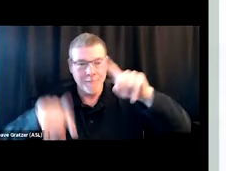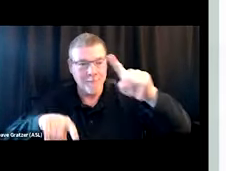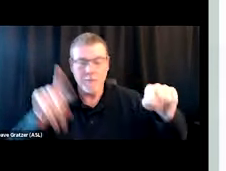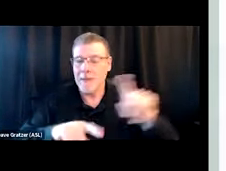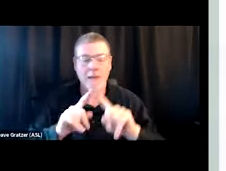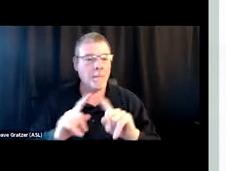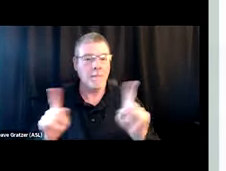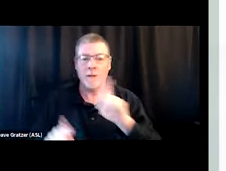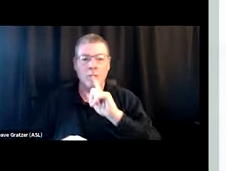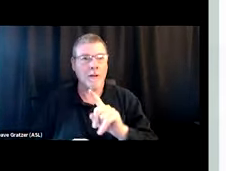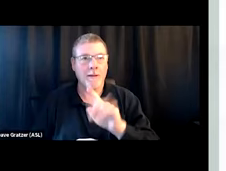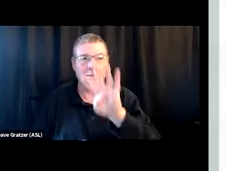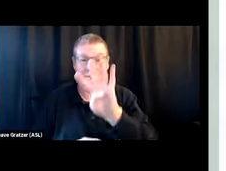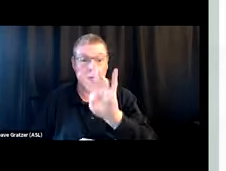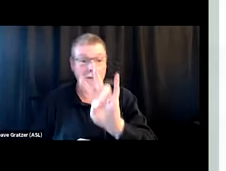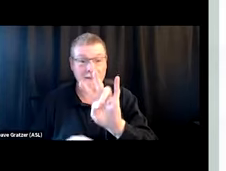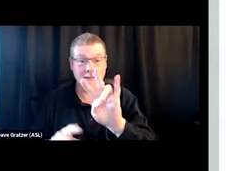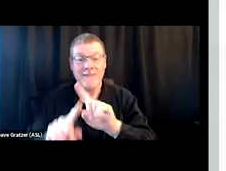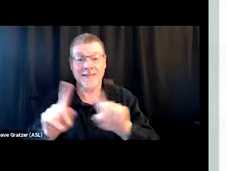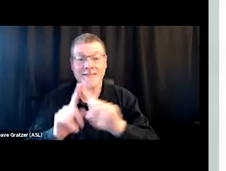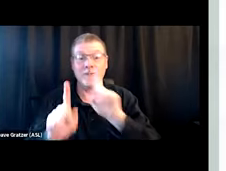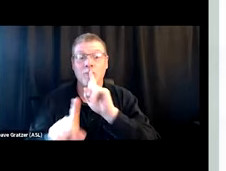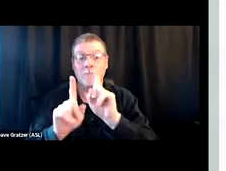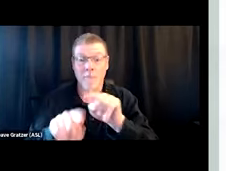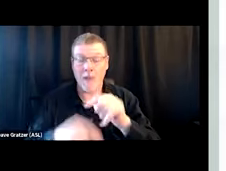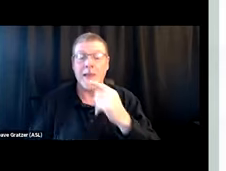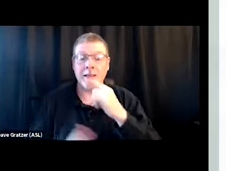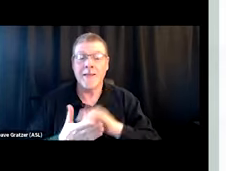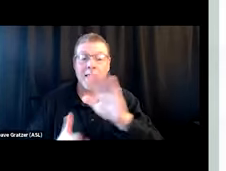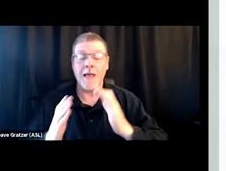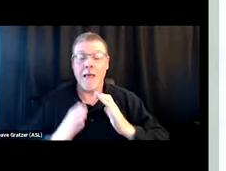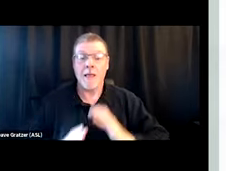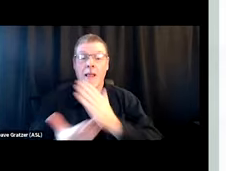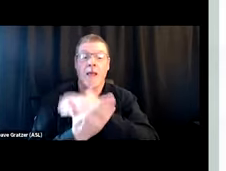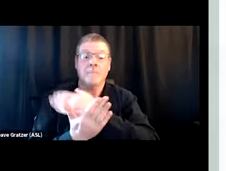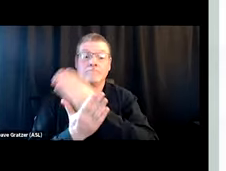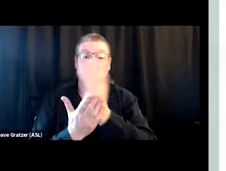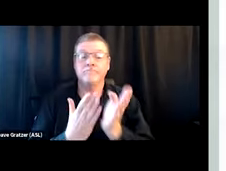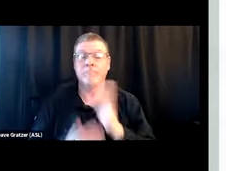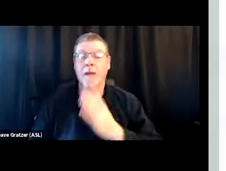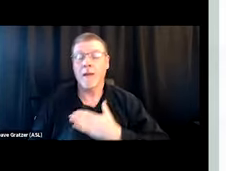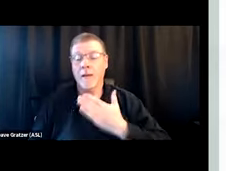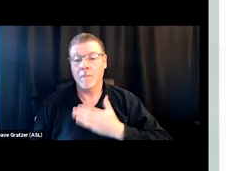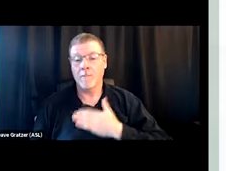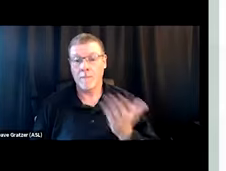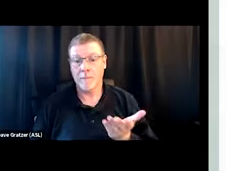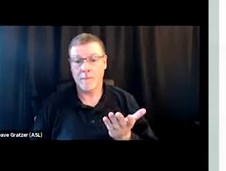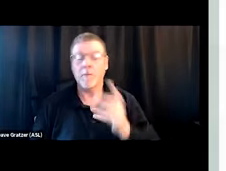in 47 respondents saying that their clients across the board are happier. Let's look at people's preference for injecting.